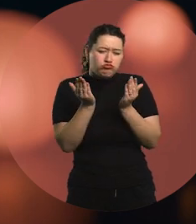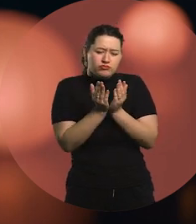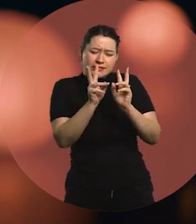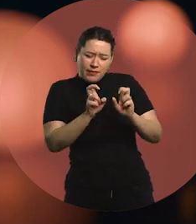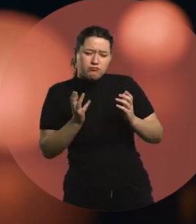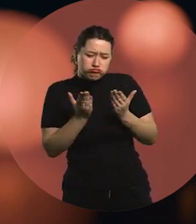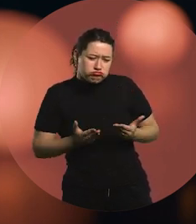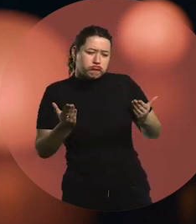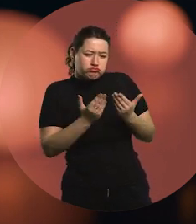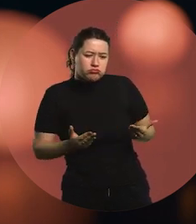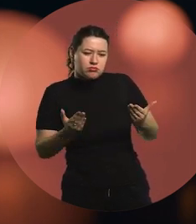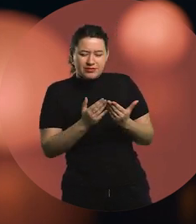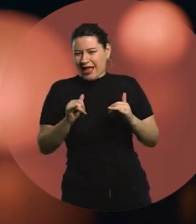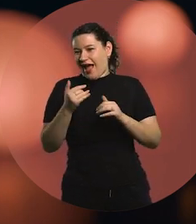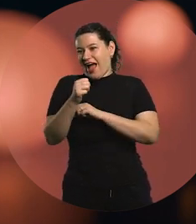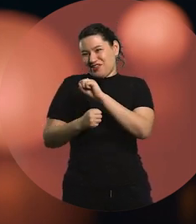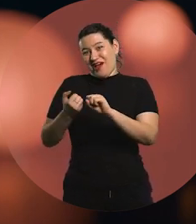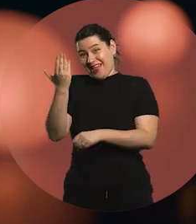In fact, for years I've dedicated myself to